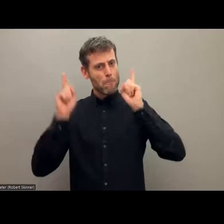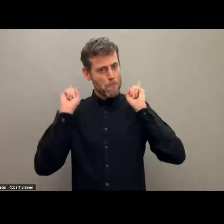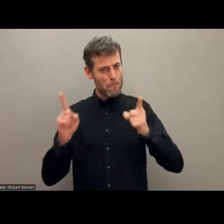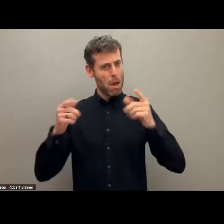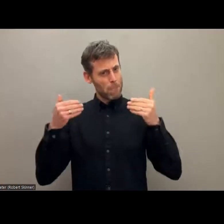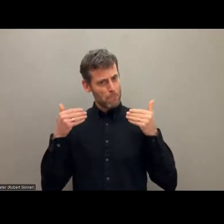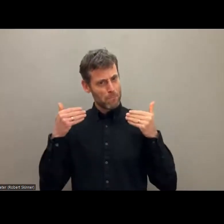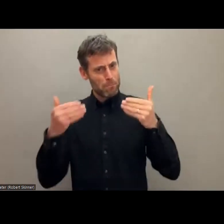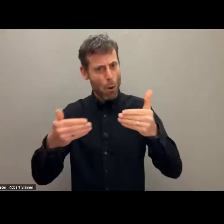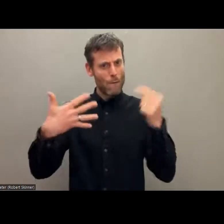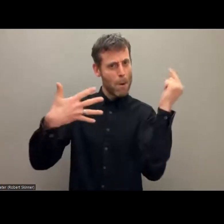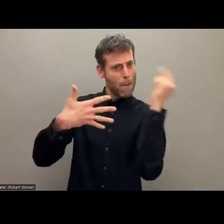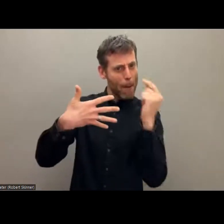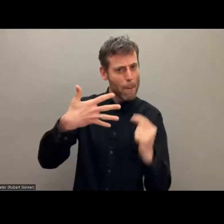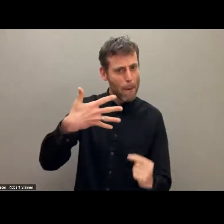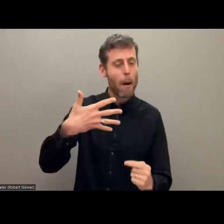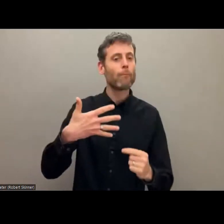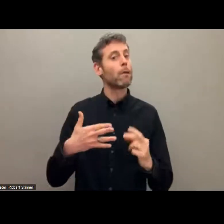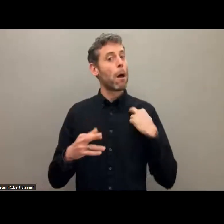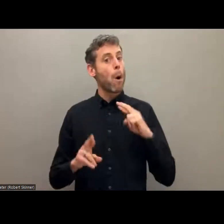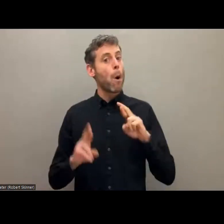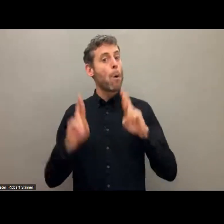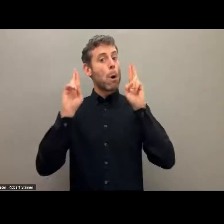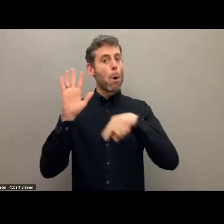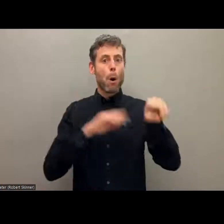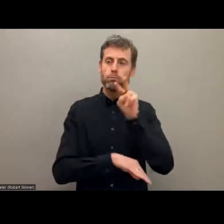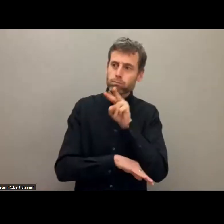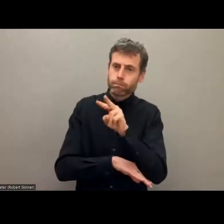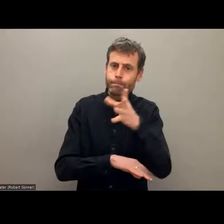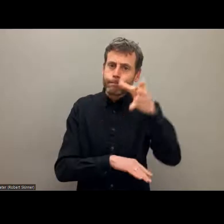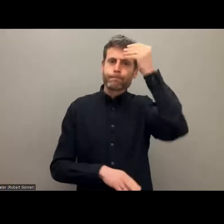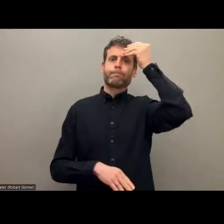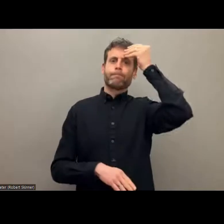take notice of your ask of them this year.